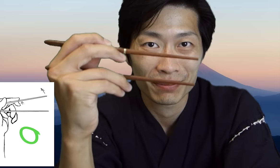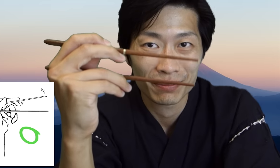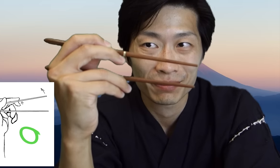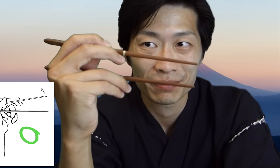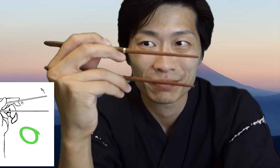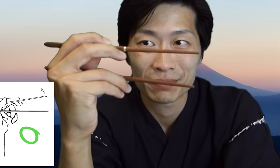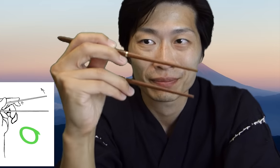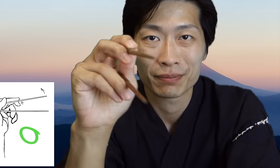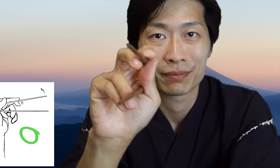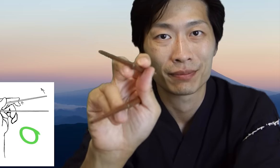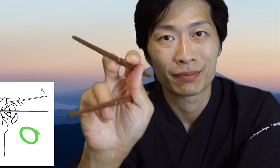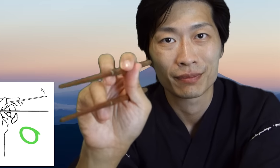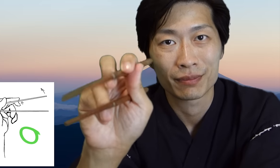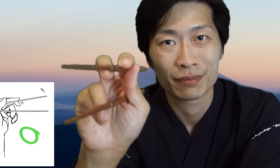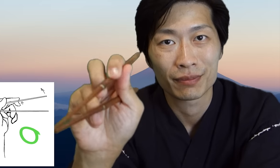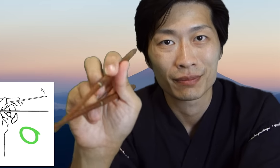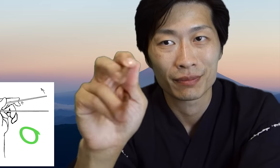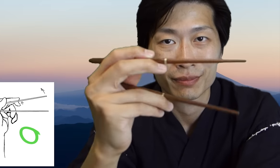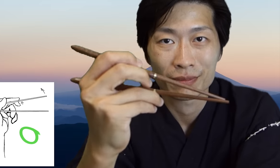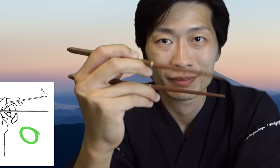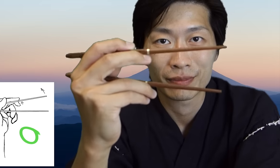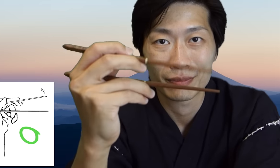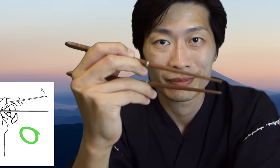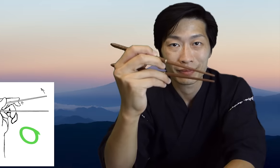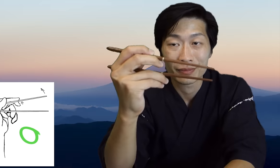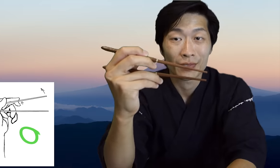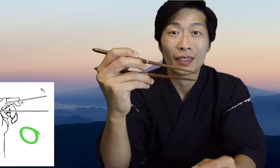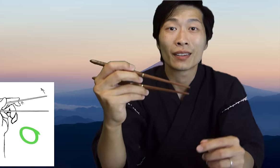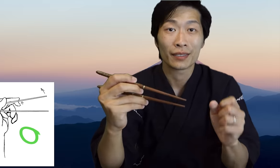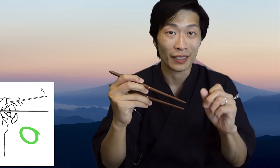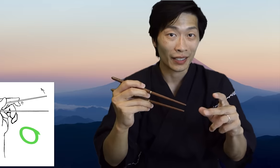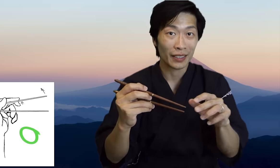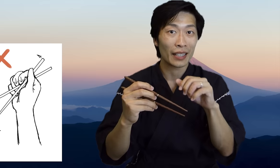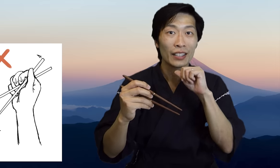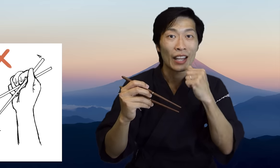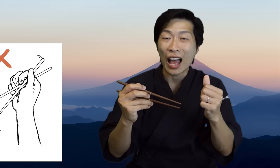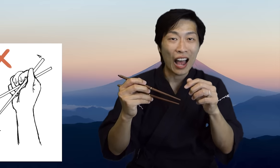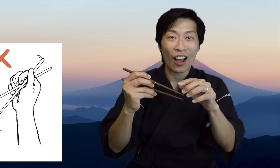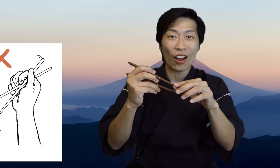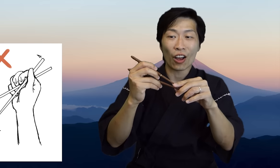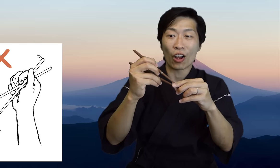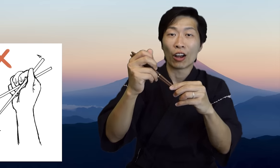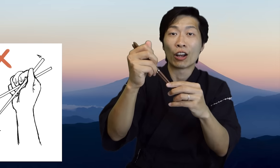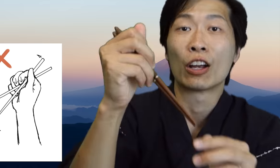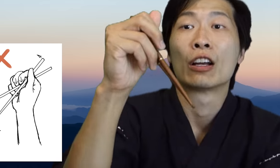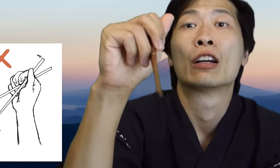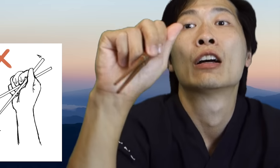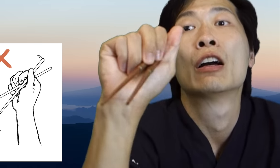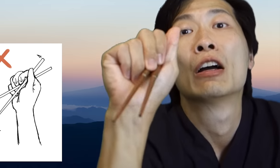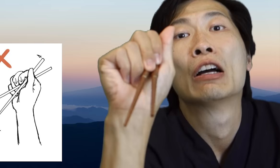be stable and you shouldn't be holding